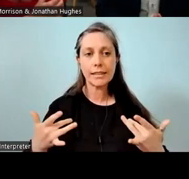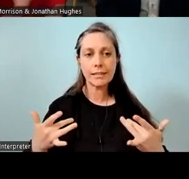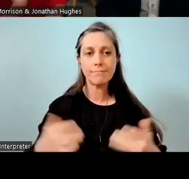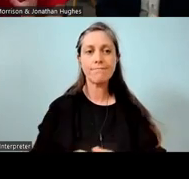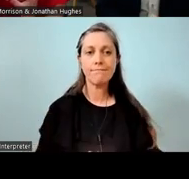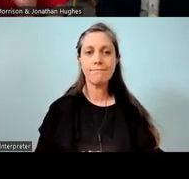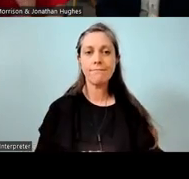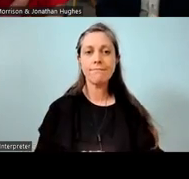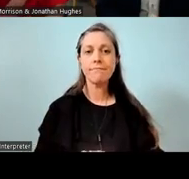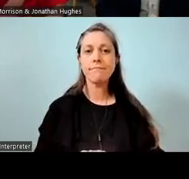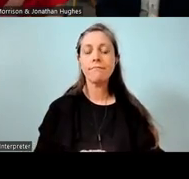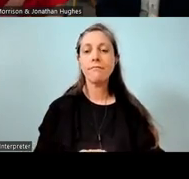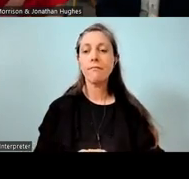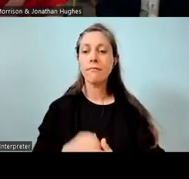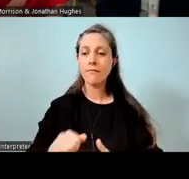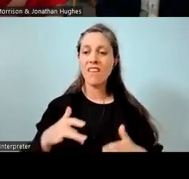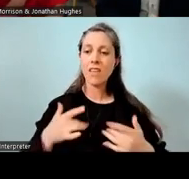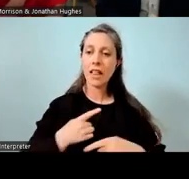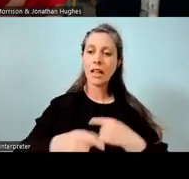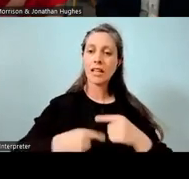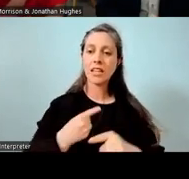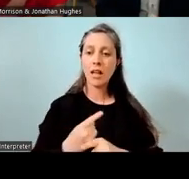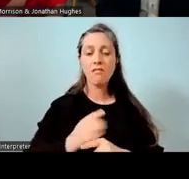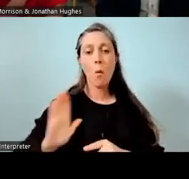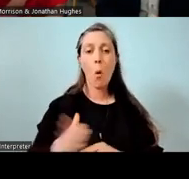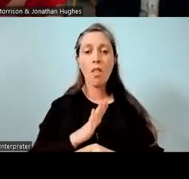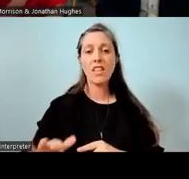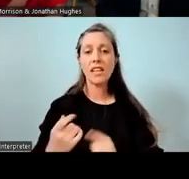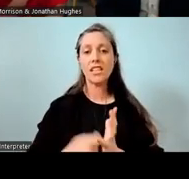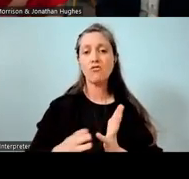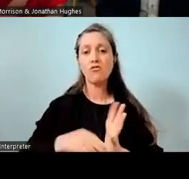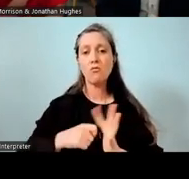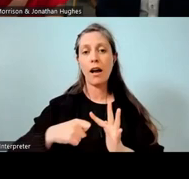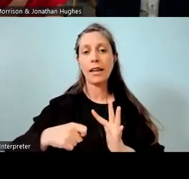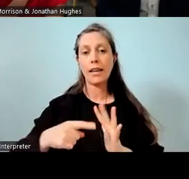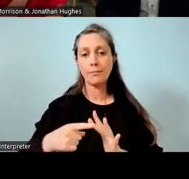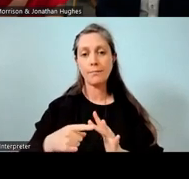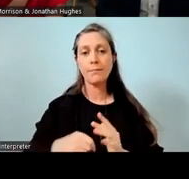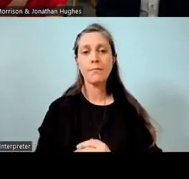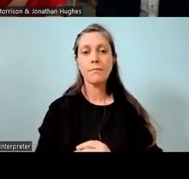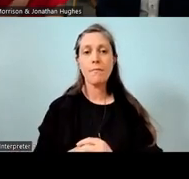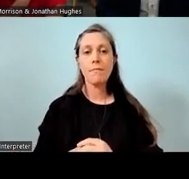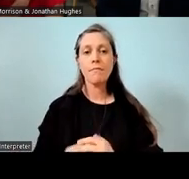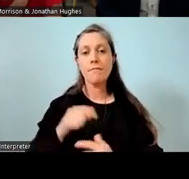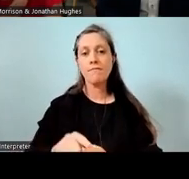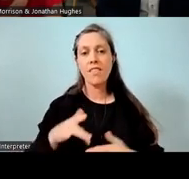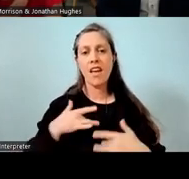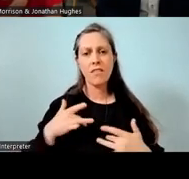Their feelings from all of the kids in the rumaki. So here, they are feeling. Is it showing everyone?